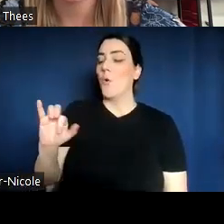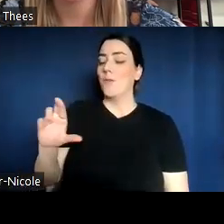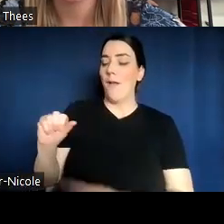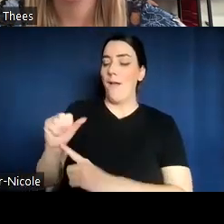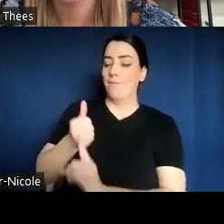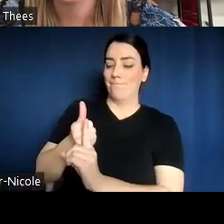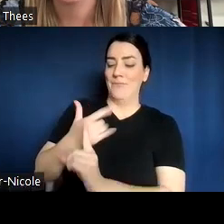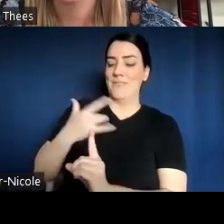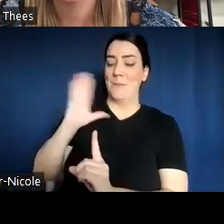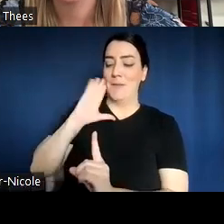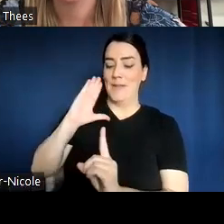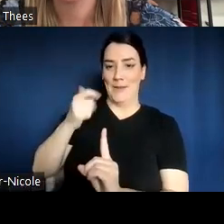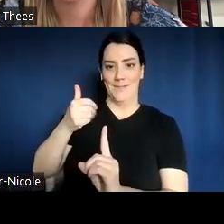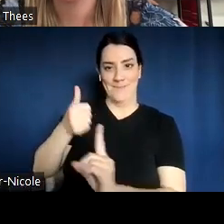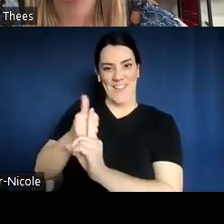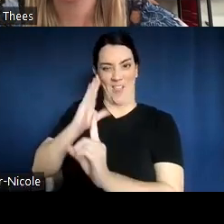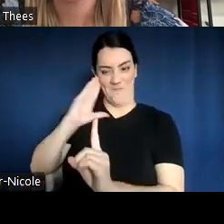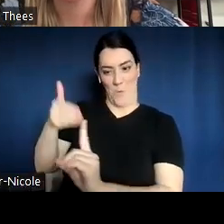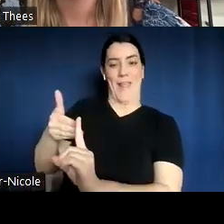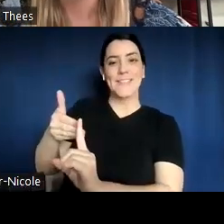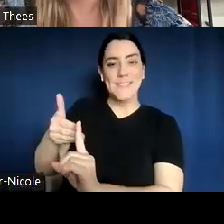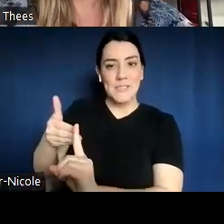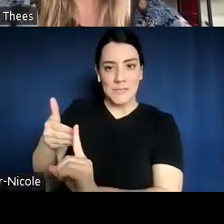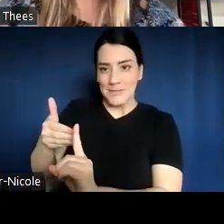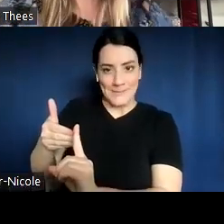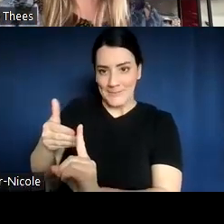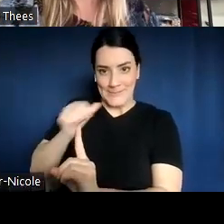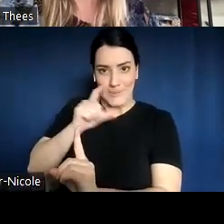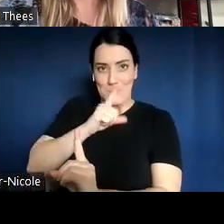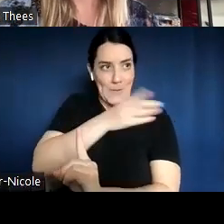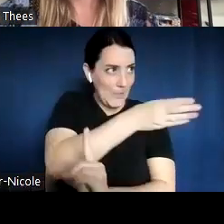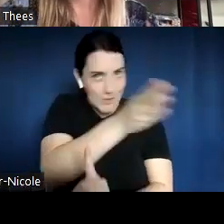of times we get kind of stuck in our own bubble and we only think about the work that we're